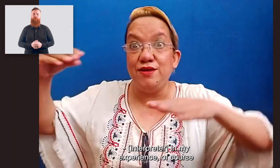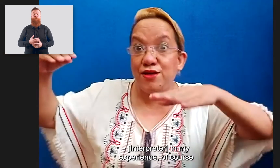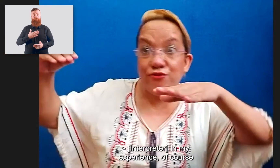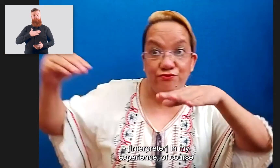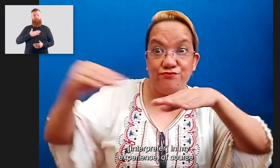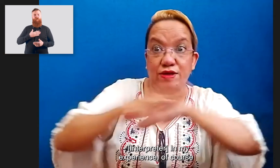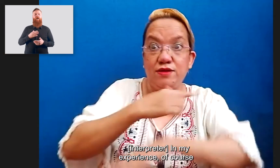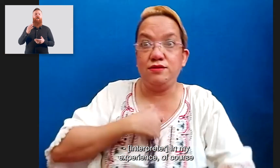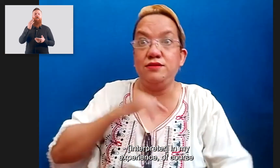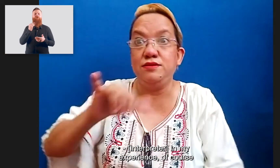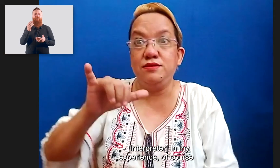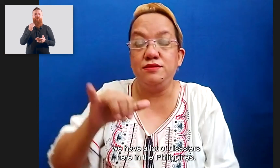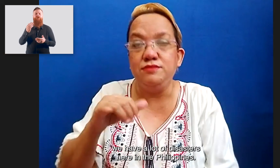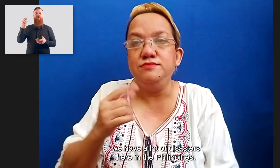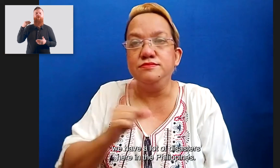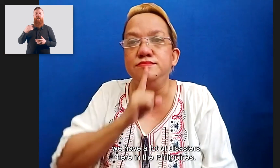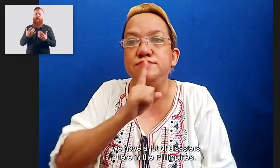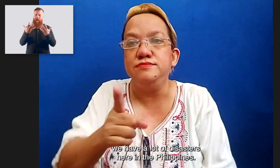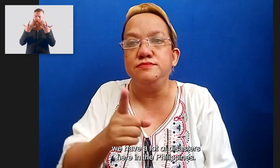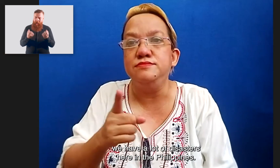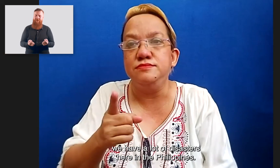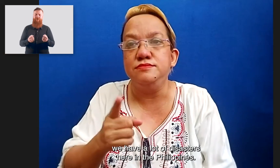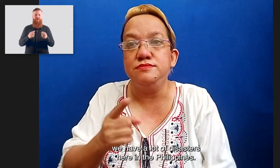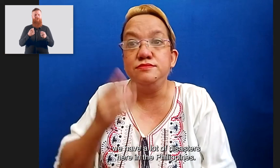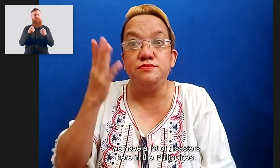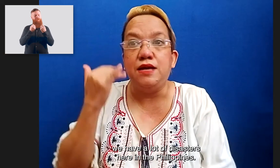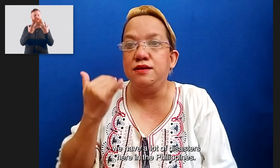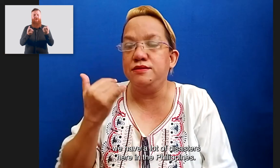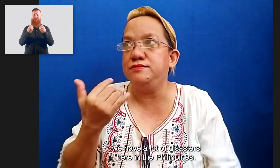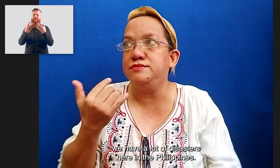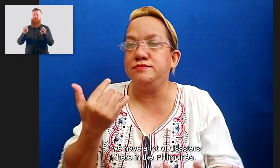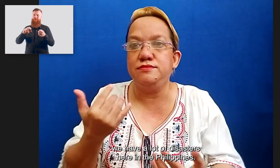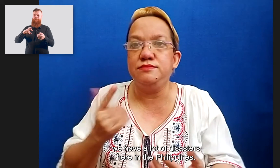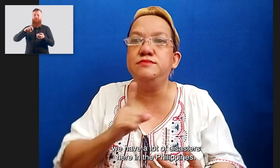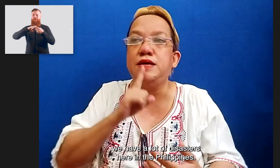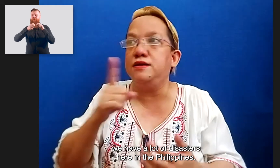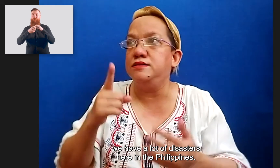[Interpreter] In my experience, of course we have a lot of disasters here in the Philippines.